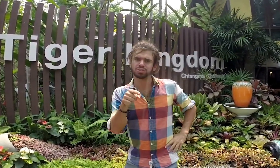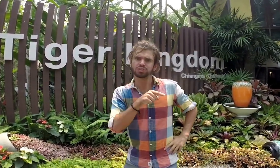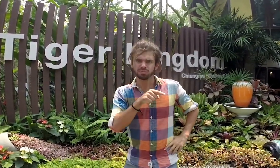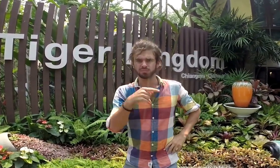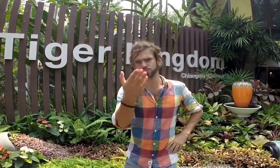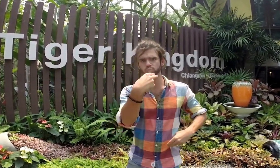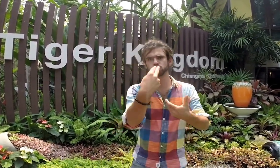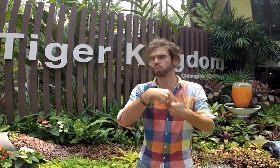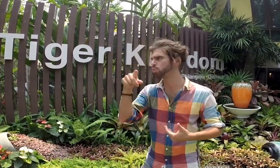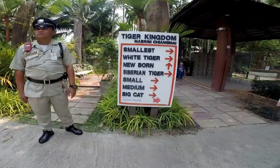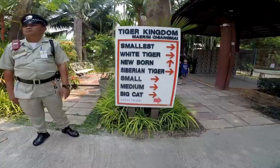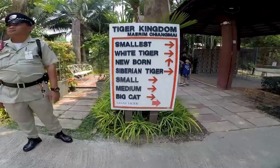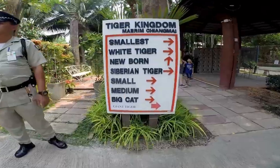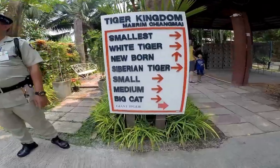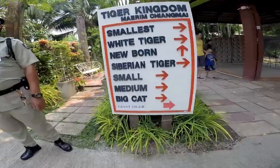Come join me and we'll find out.